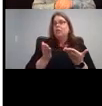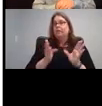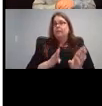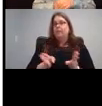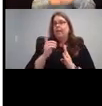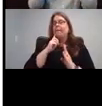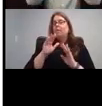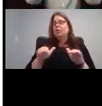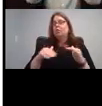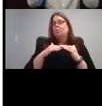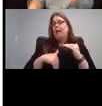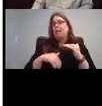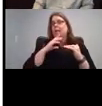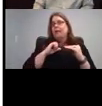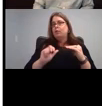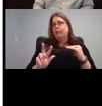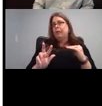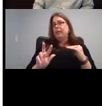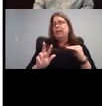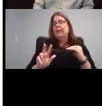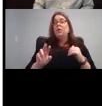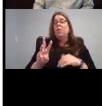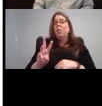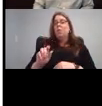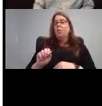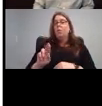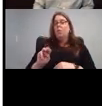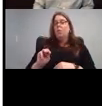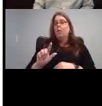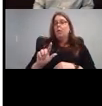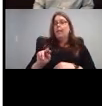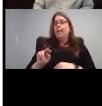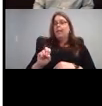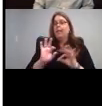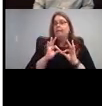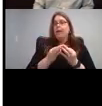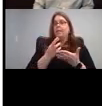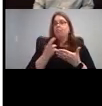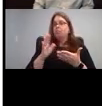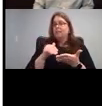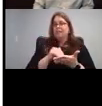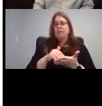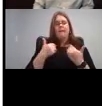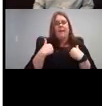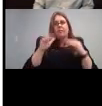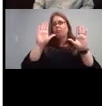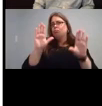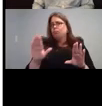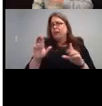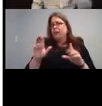under 311 Emily Resource Center has some great training On how